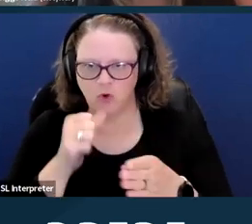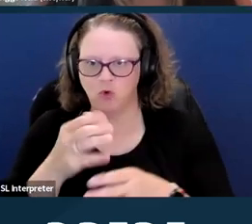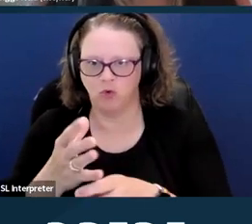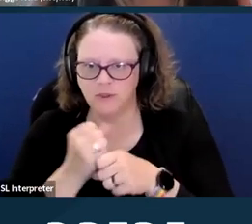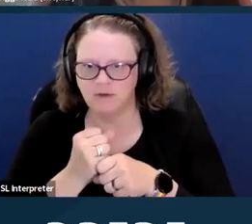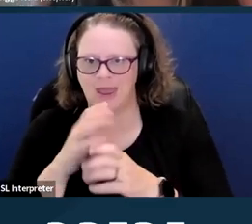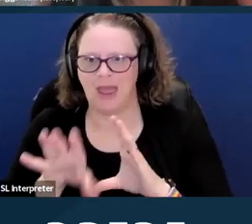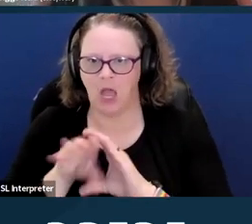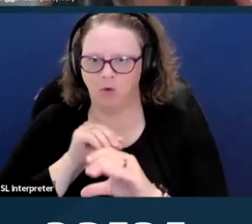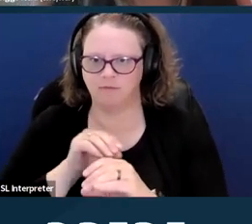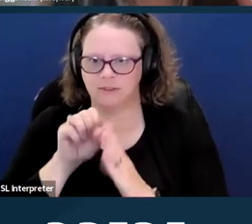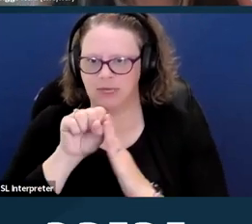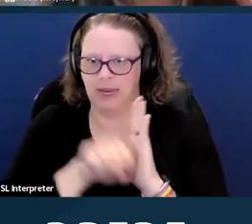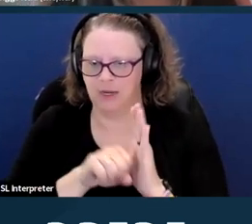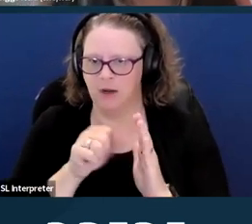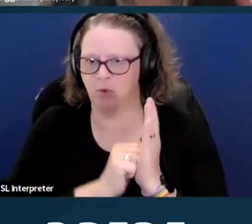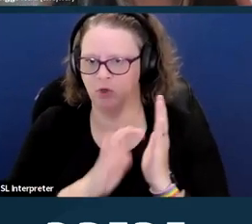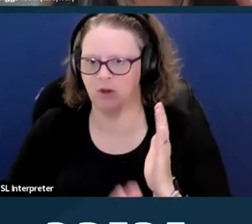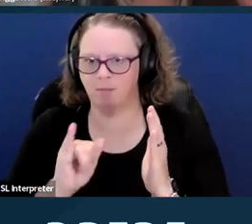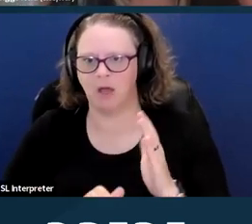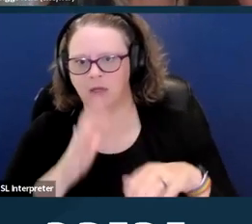by subpoenaing that doctor that was out of state.